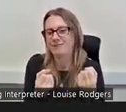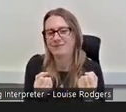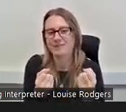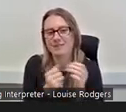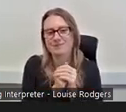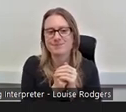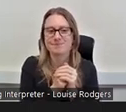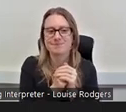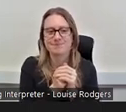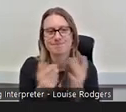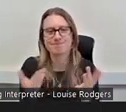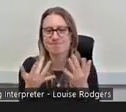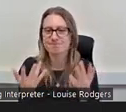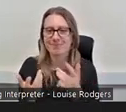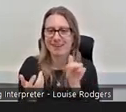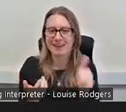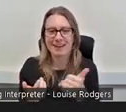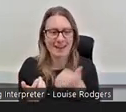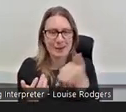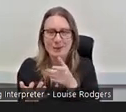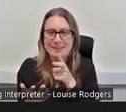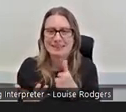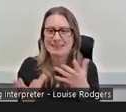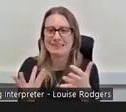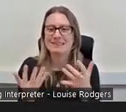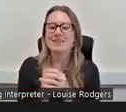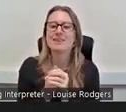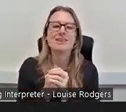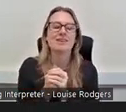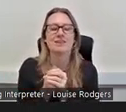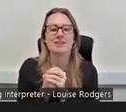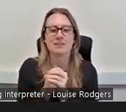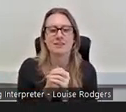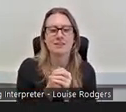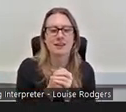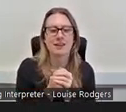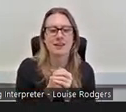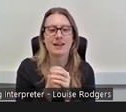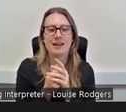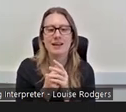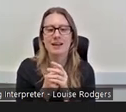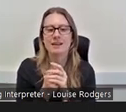I don't know how to put it actually, have lower expectations to get into University,